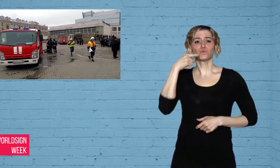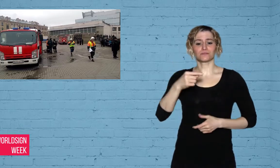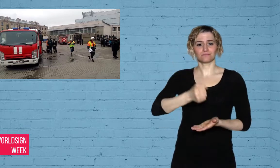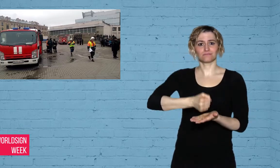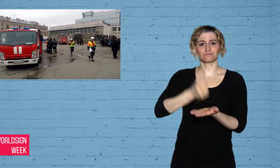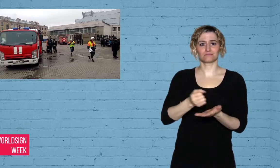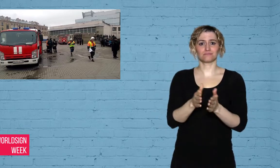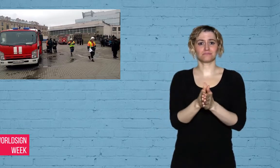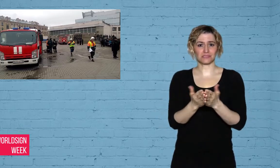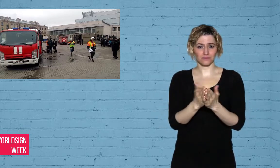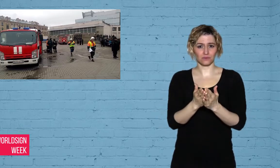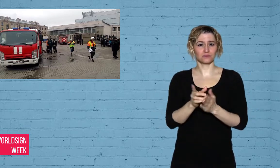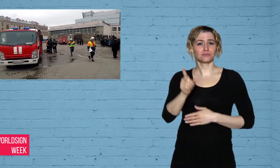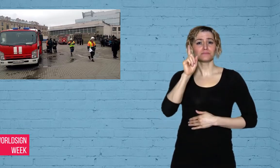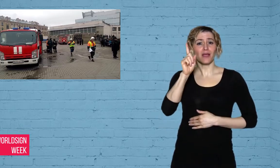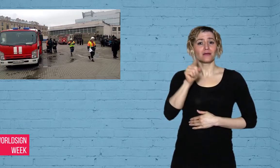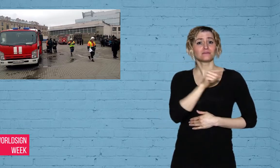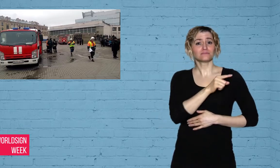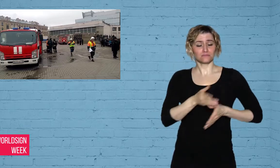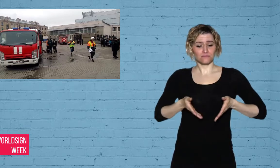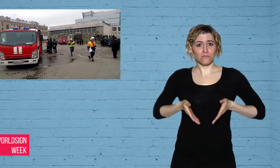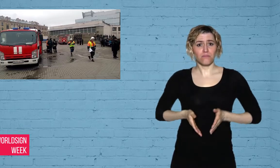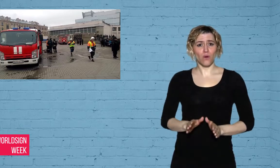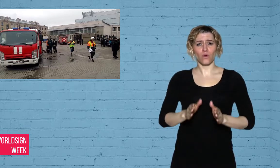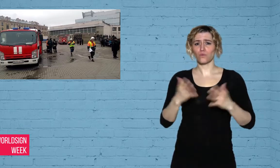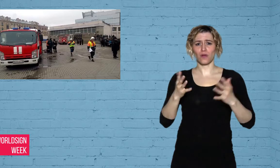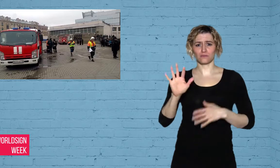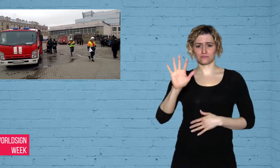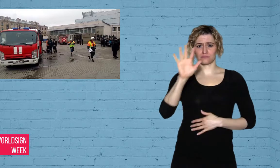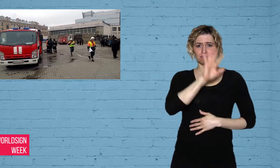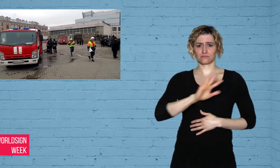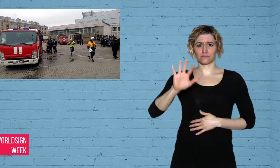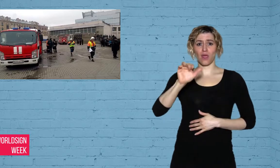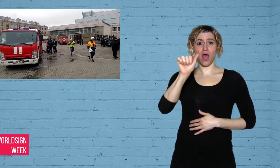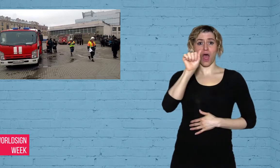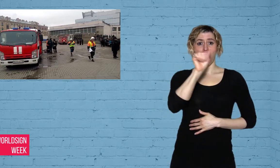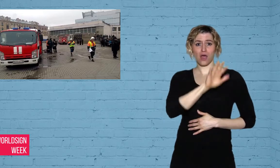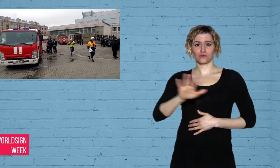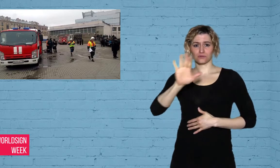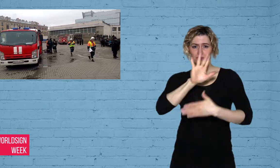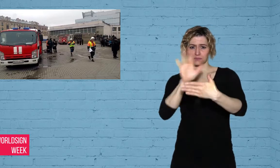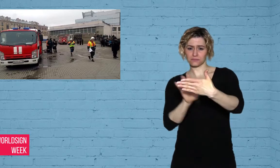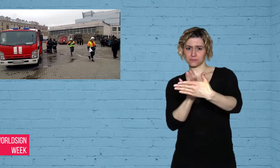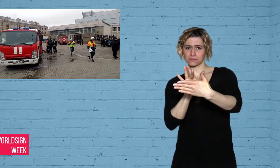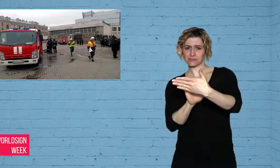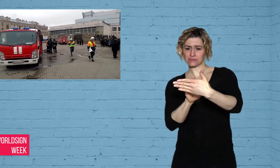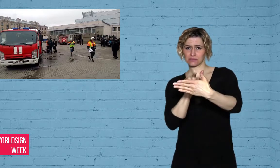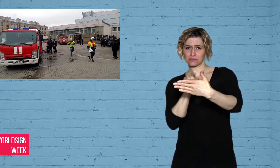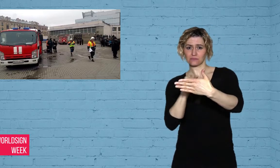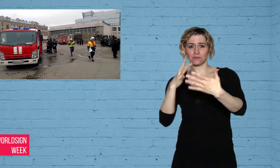Central Asia, as the suspected suicide